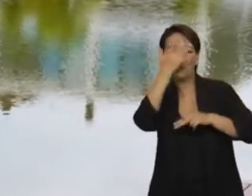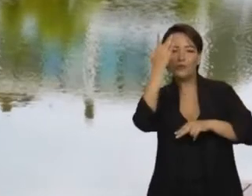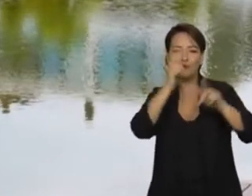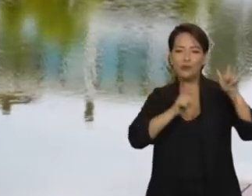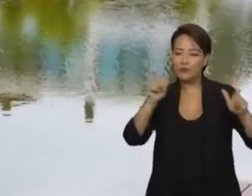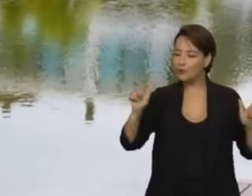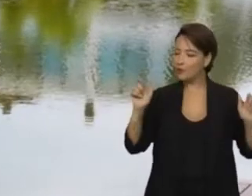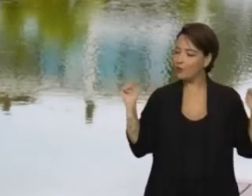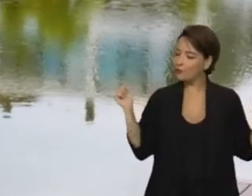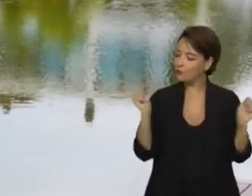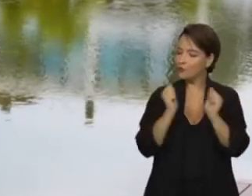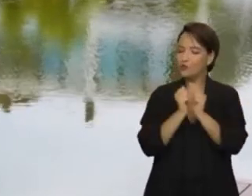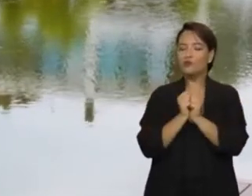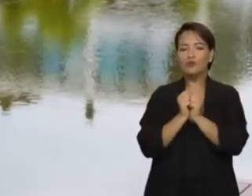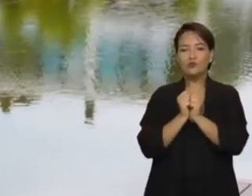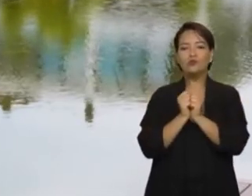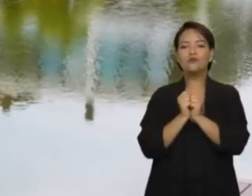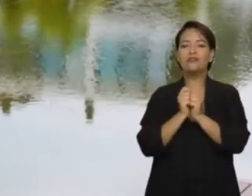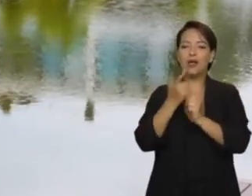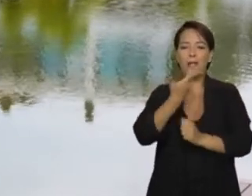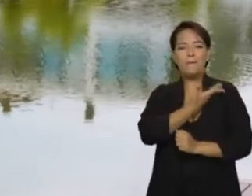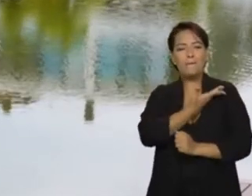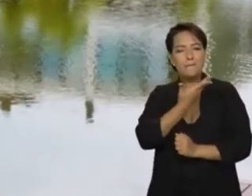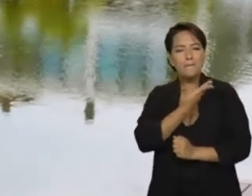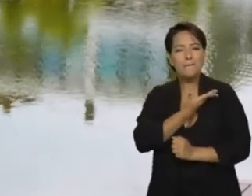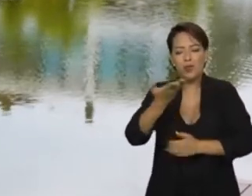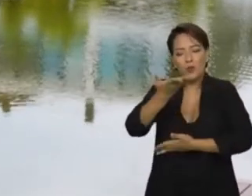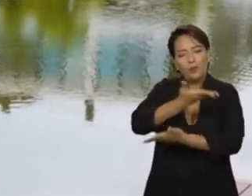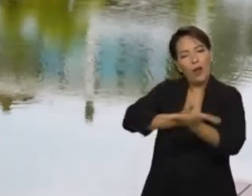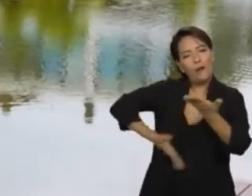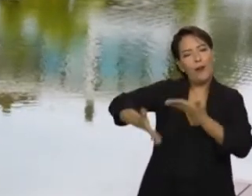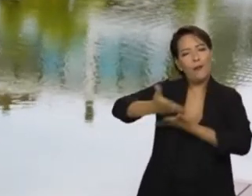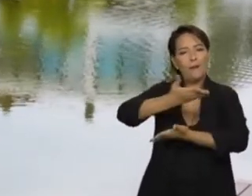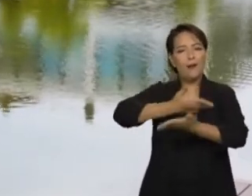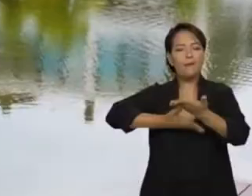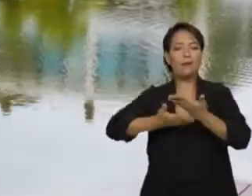it makes me expand my friendships and social bonds.